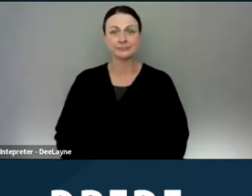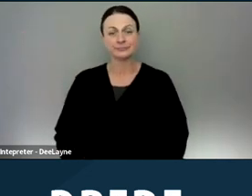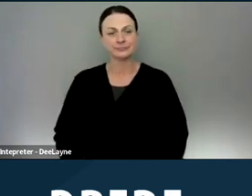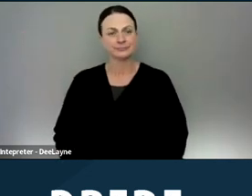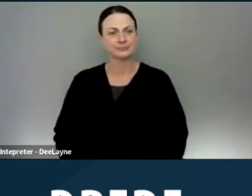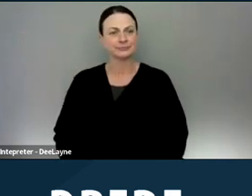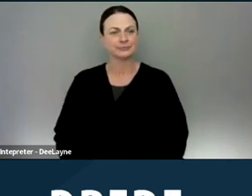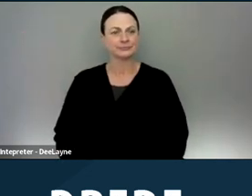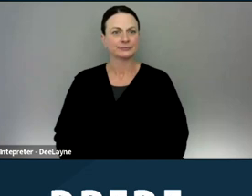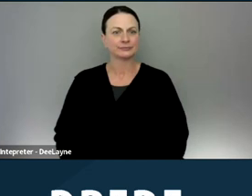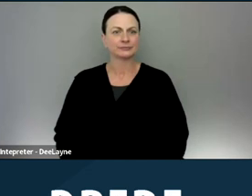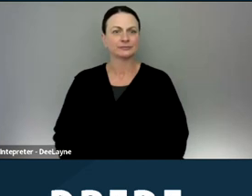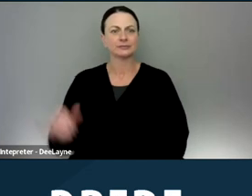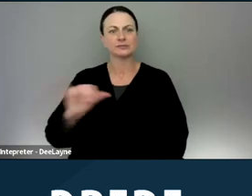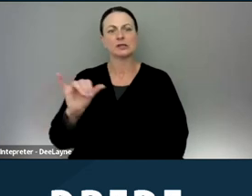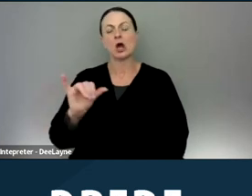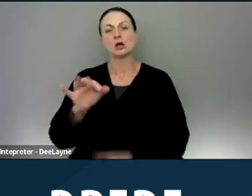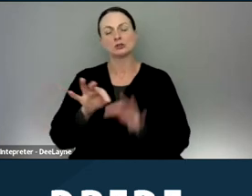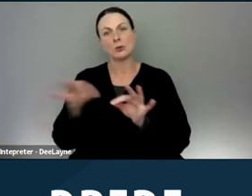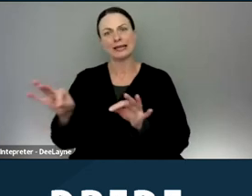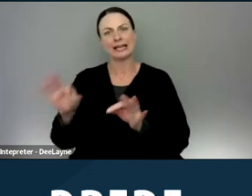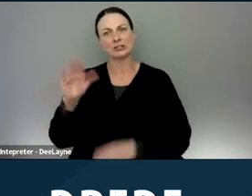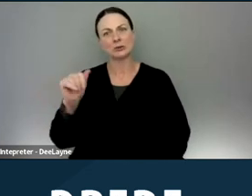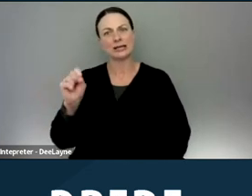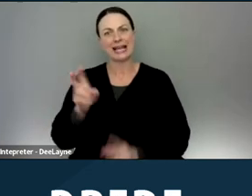There's also a link to a case that was filed last year